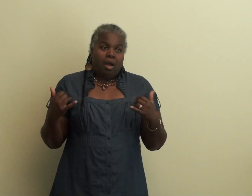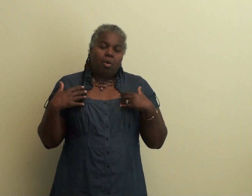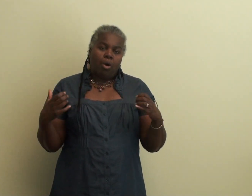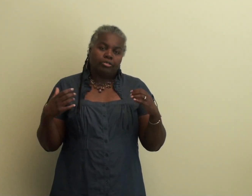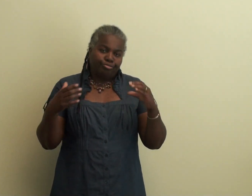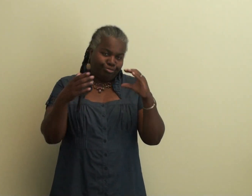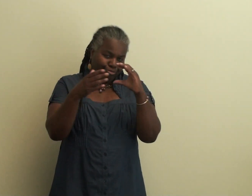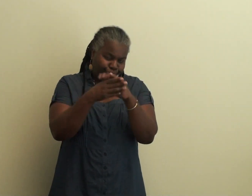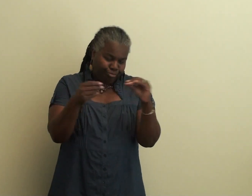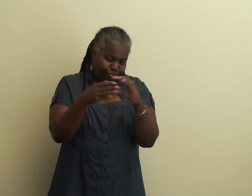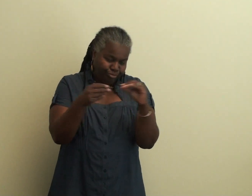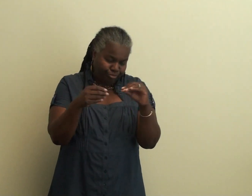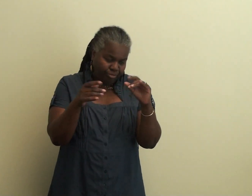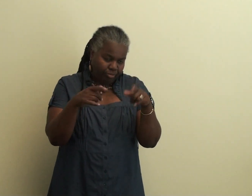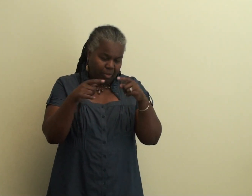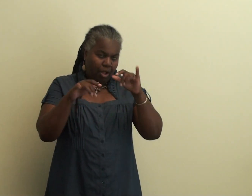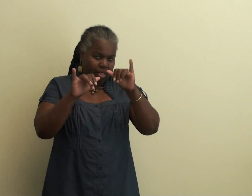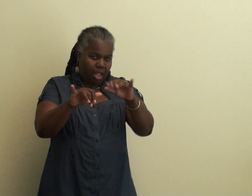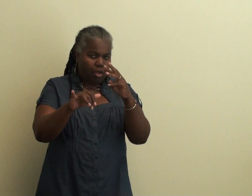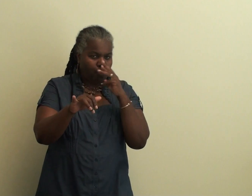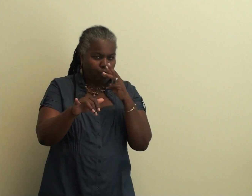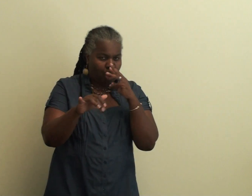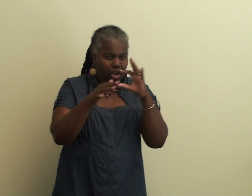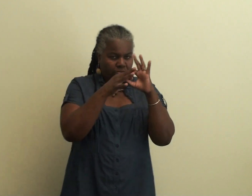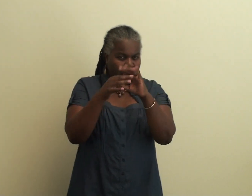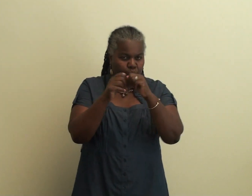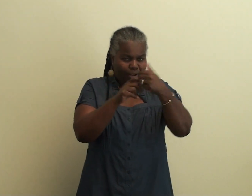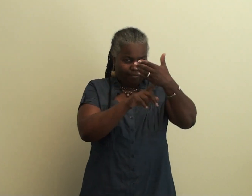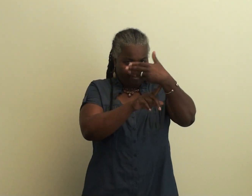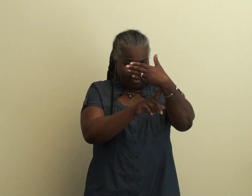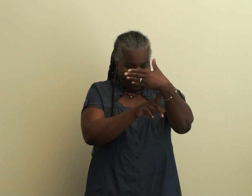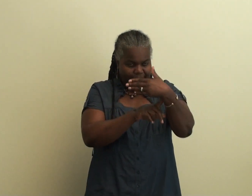from drowning.